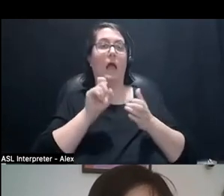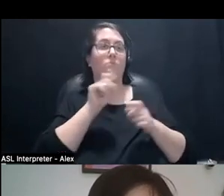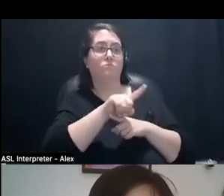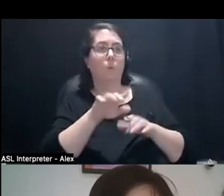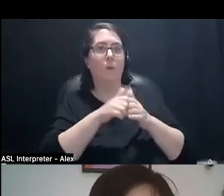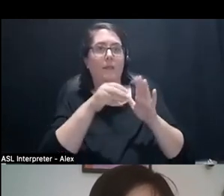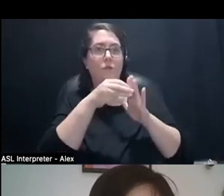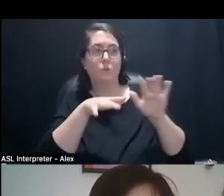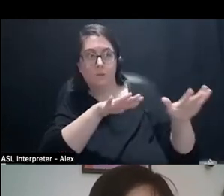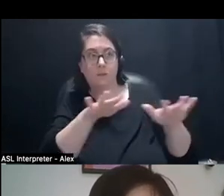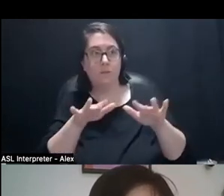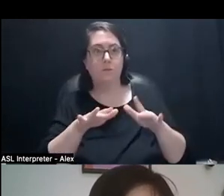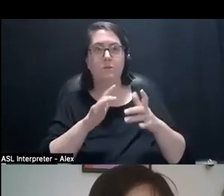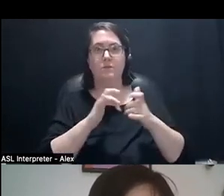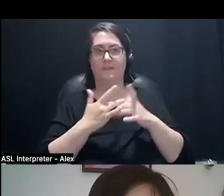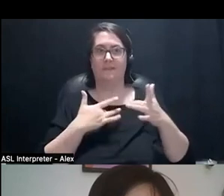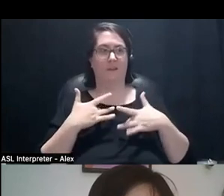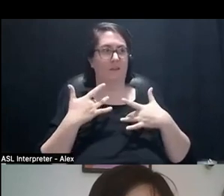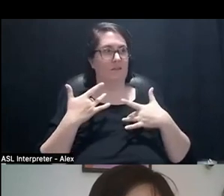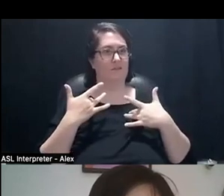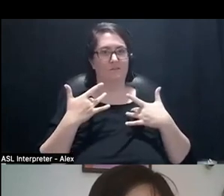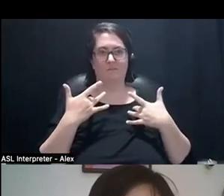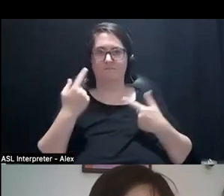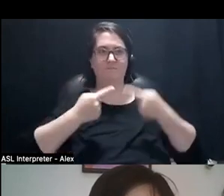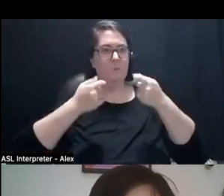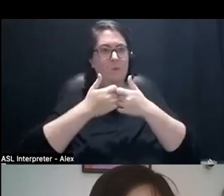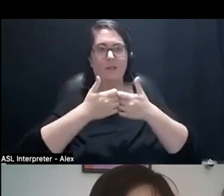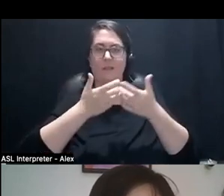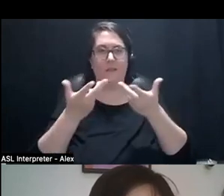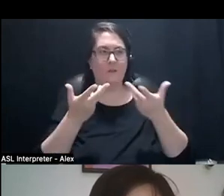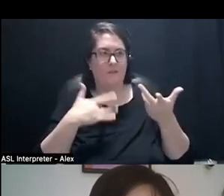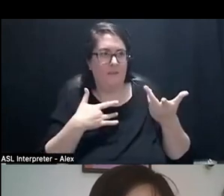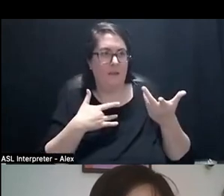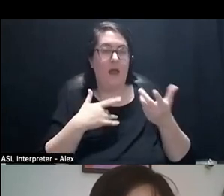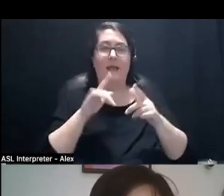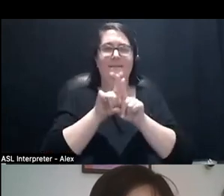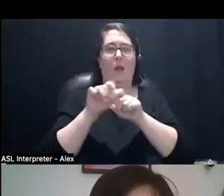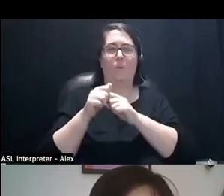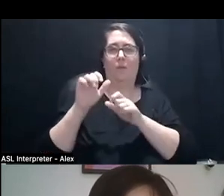how they've dealt with antagonism. But also to ask colleagues and,